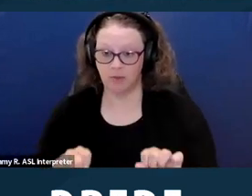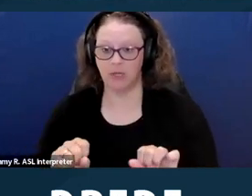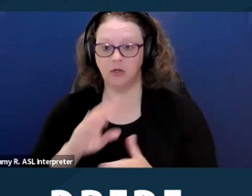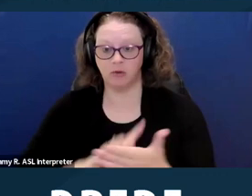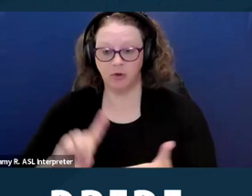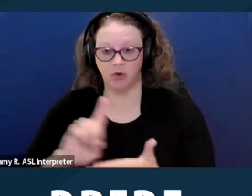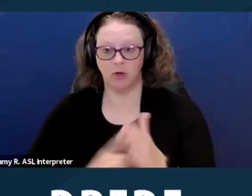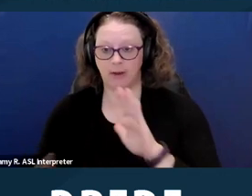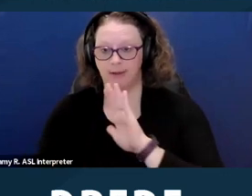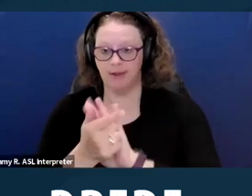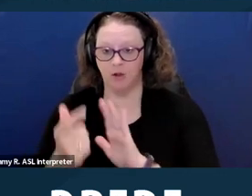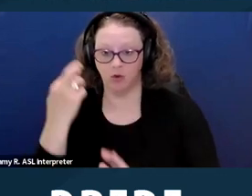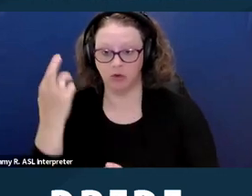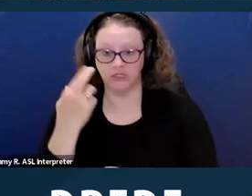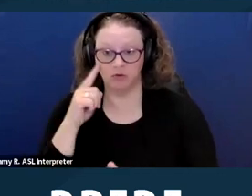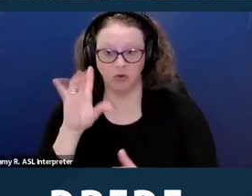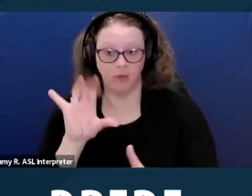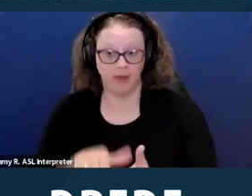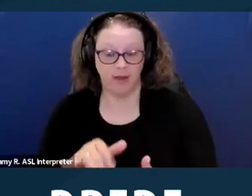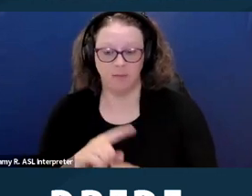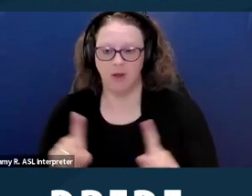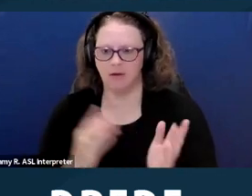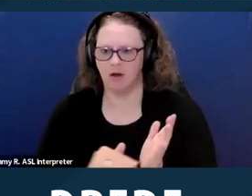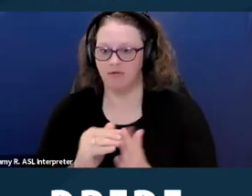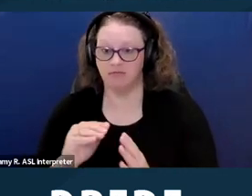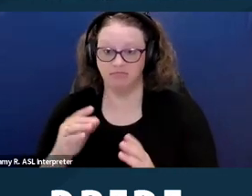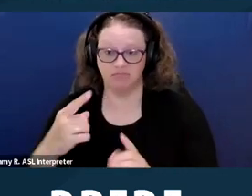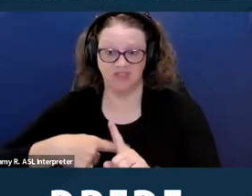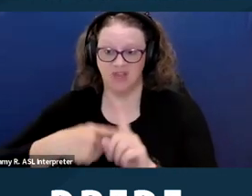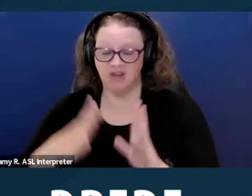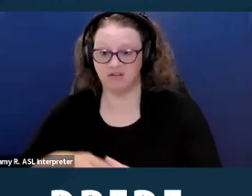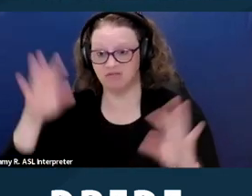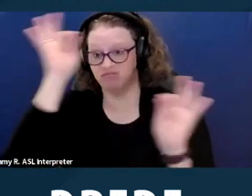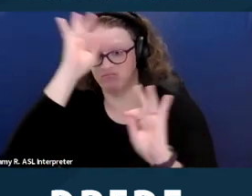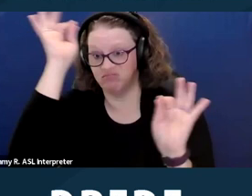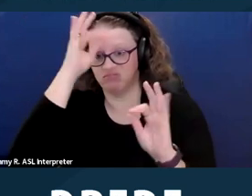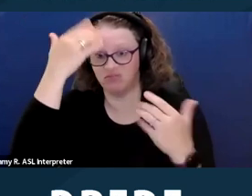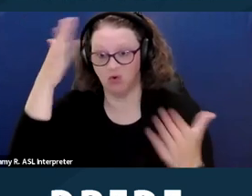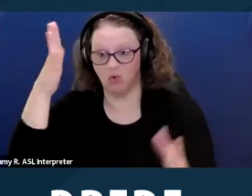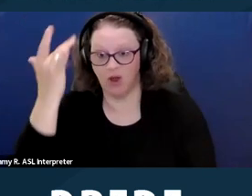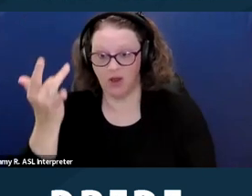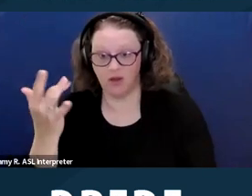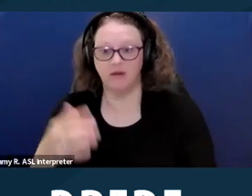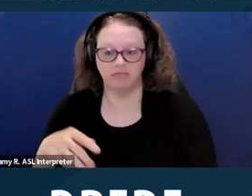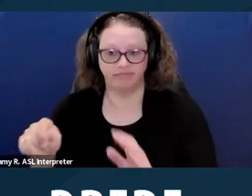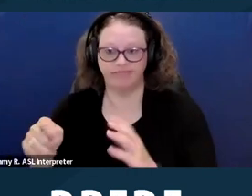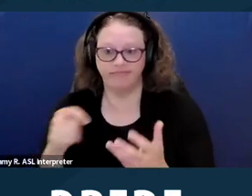for doing so, but oftentimes the tenants don't know and why. And so that can be a problem. Next slide please.